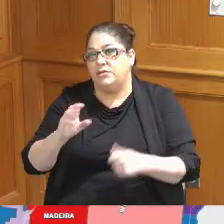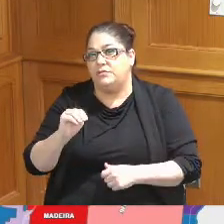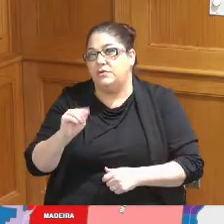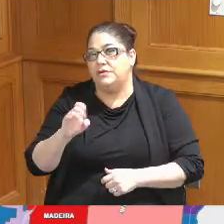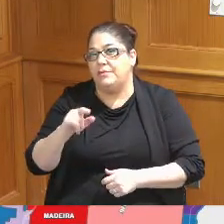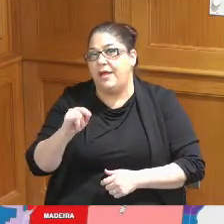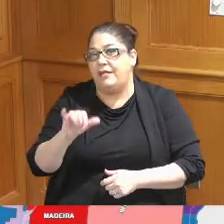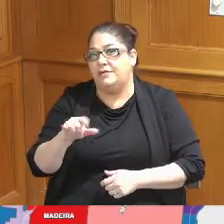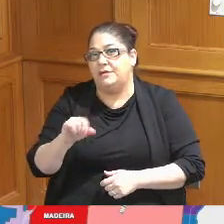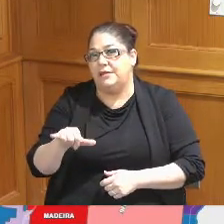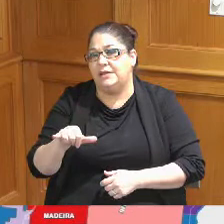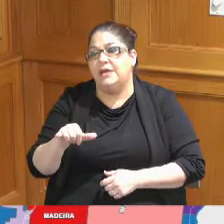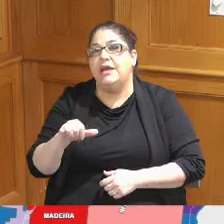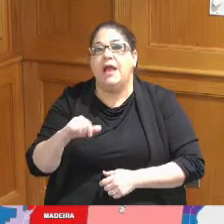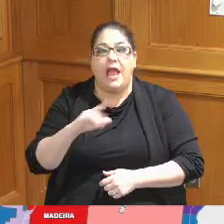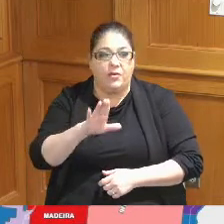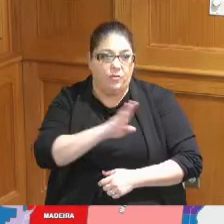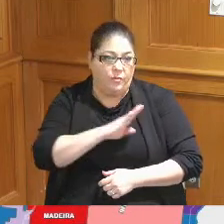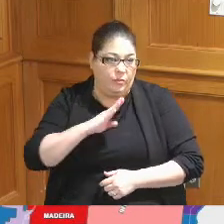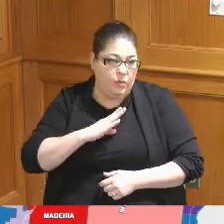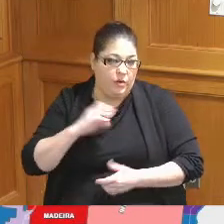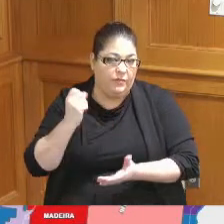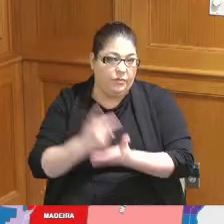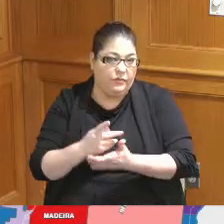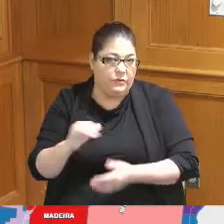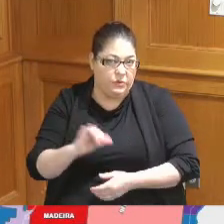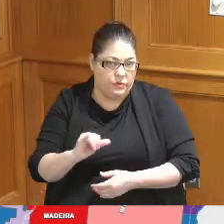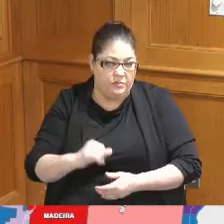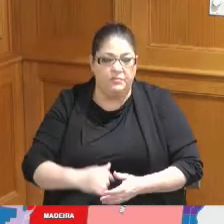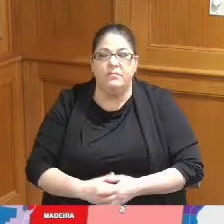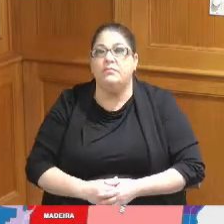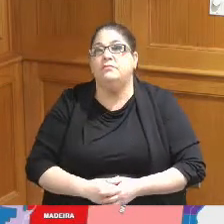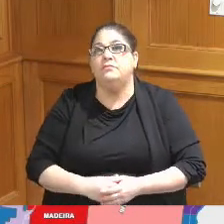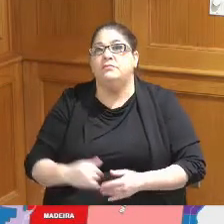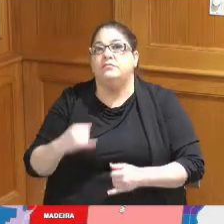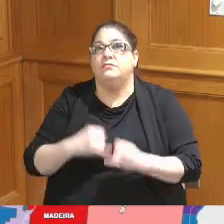the Board of County Commissioners approve the plan so last time we went out for ratification